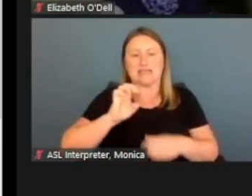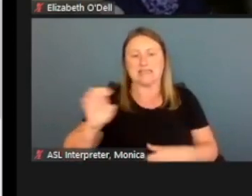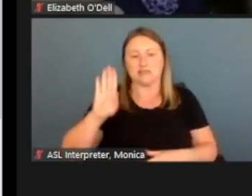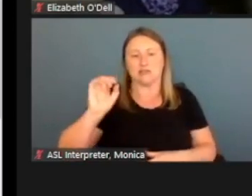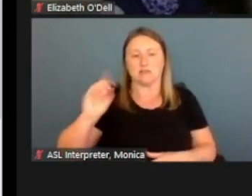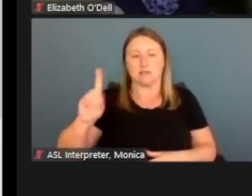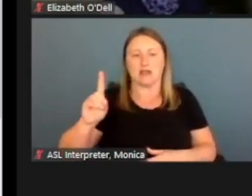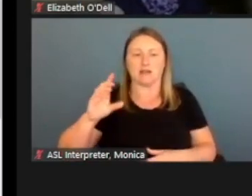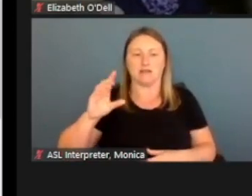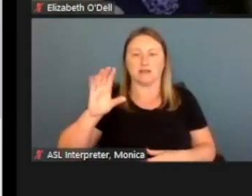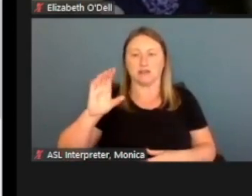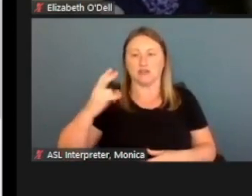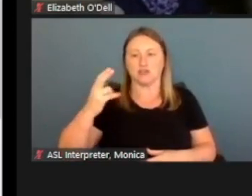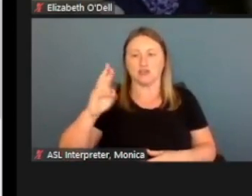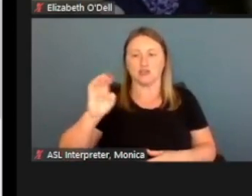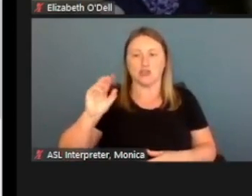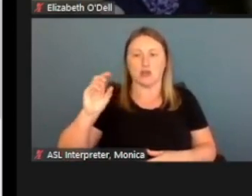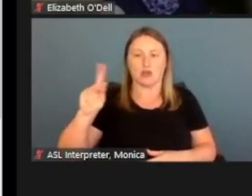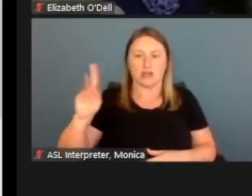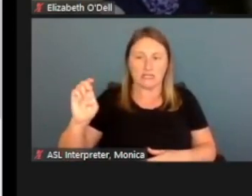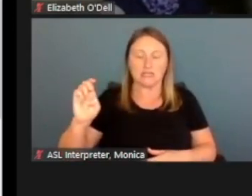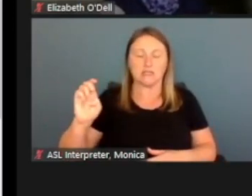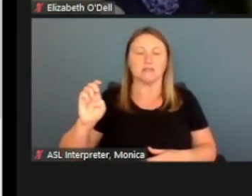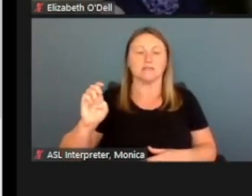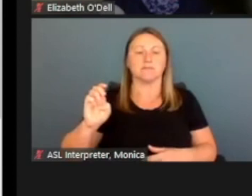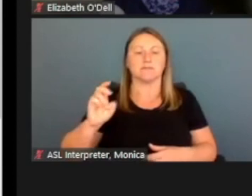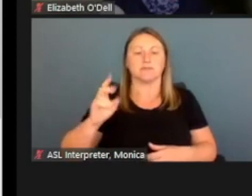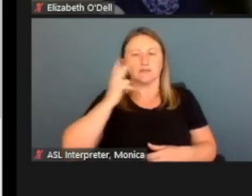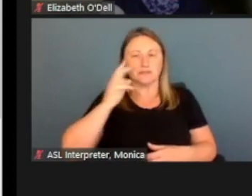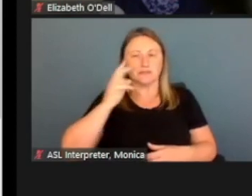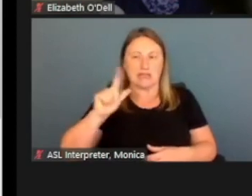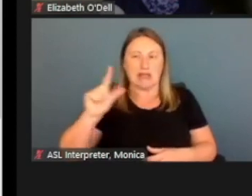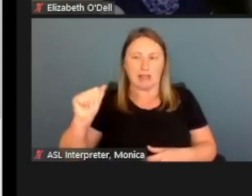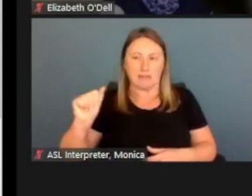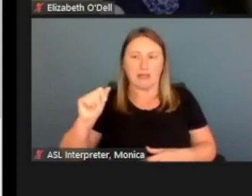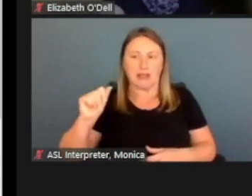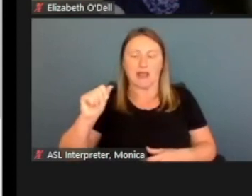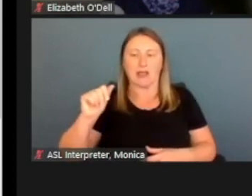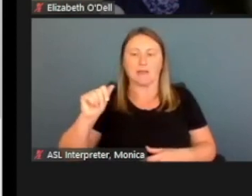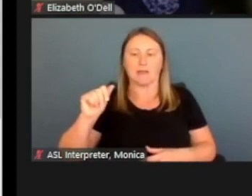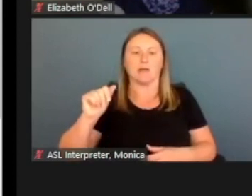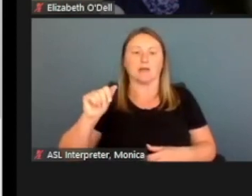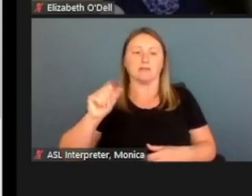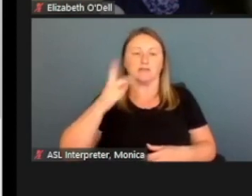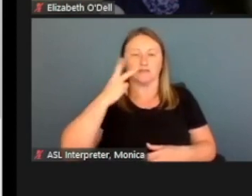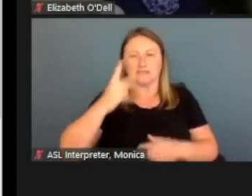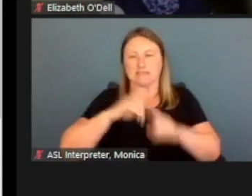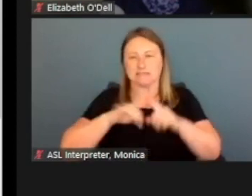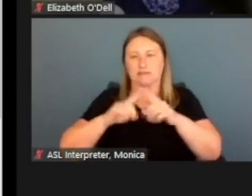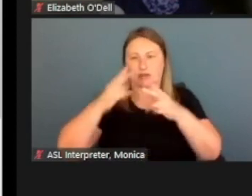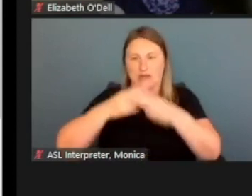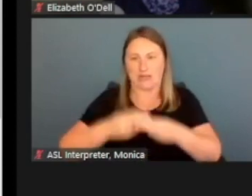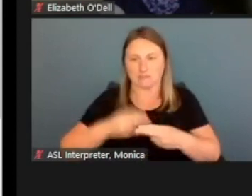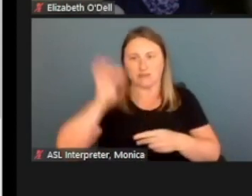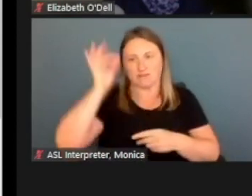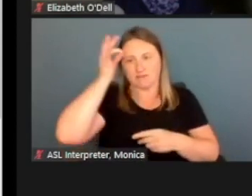that they chose a different state. Alabama, it would contain those Tribes that are federally recognized for that state.